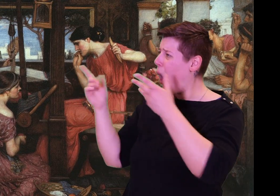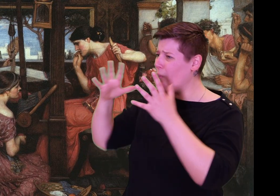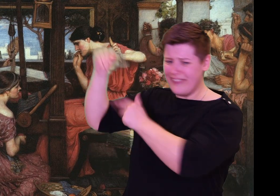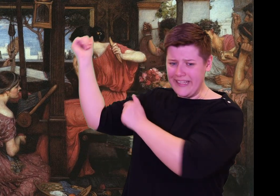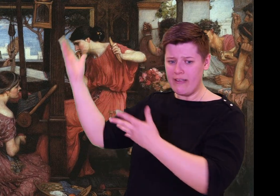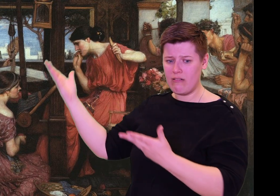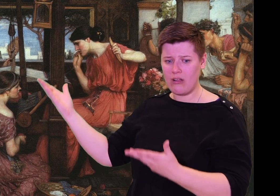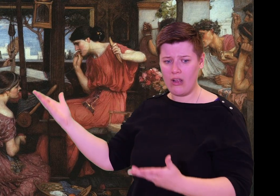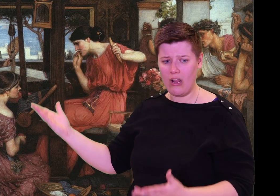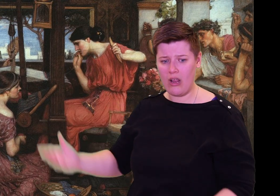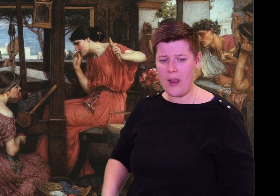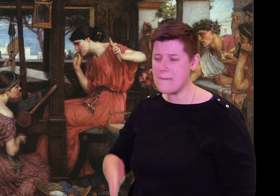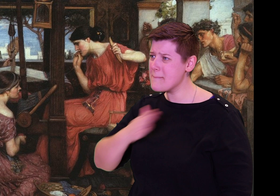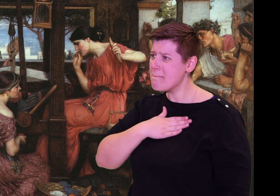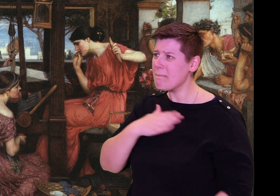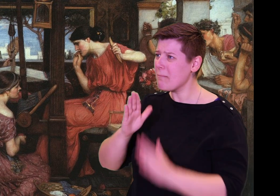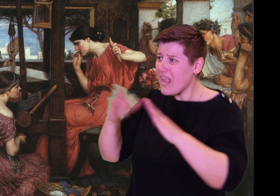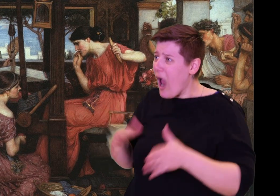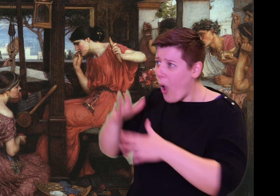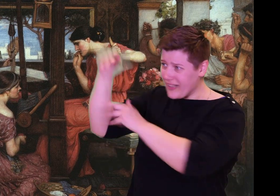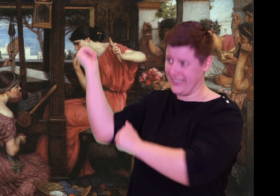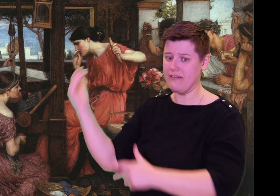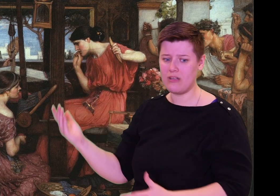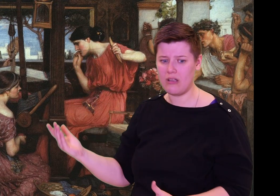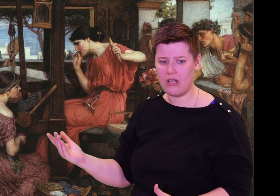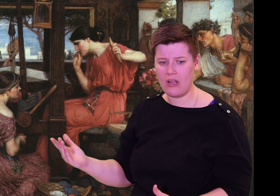no one will care!"